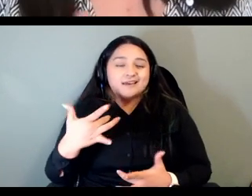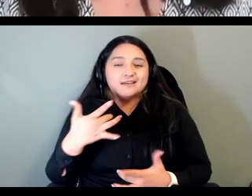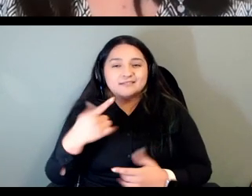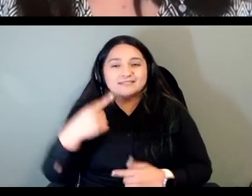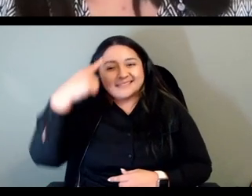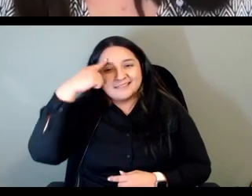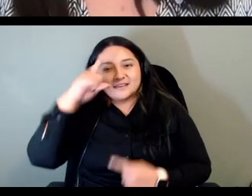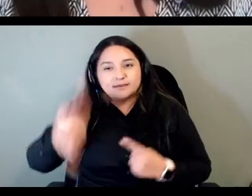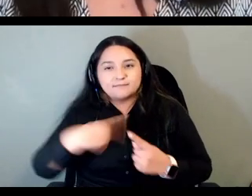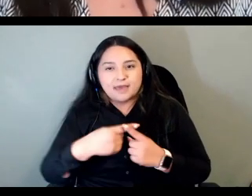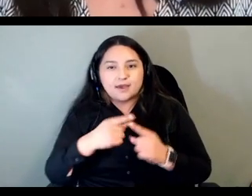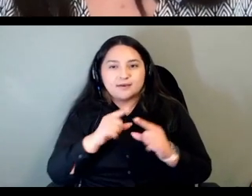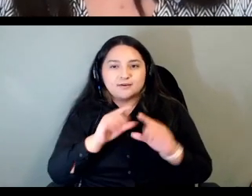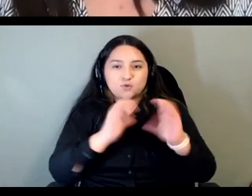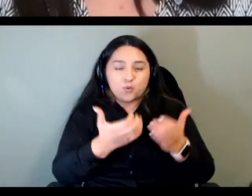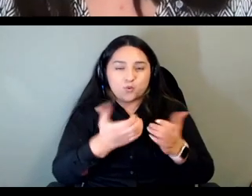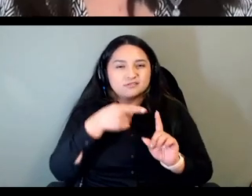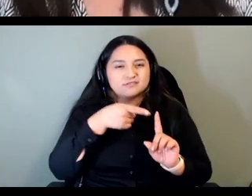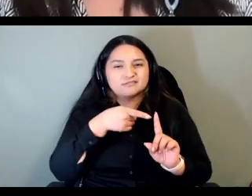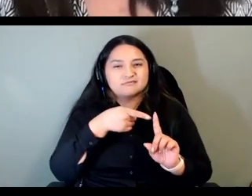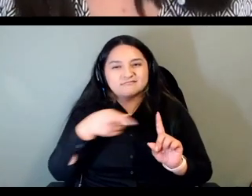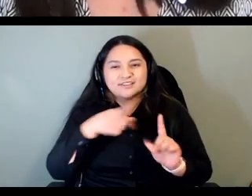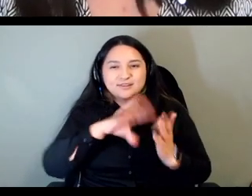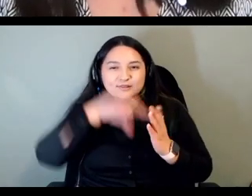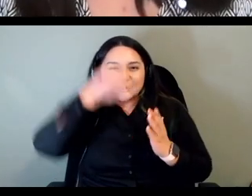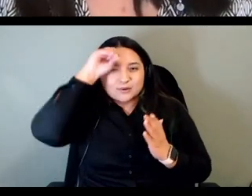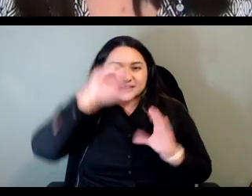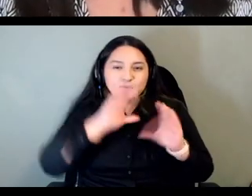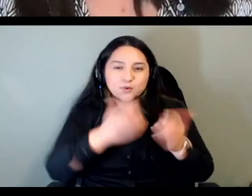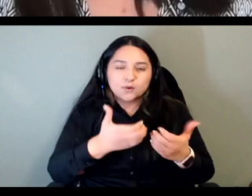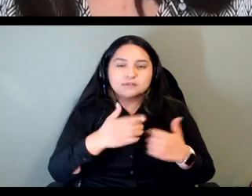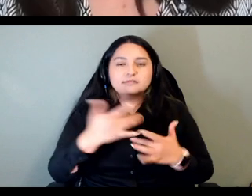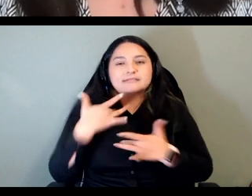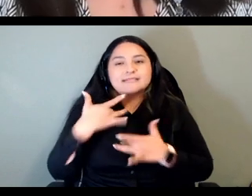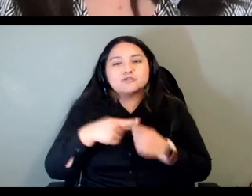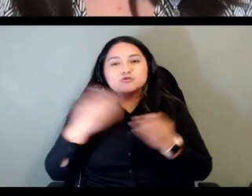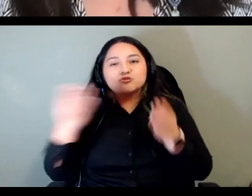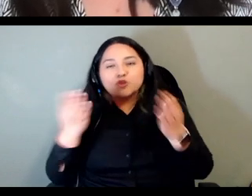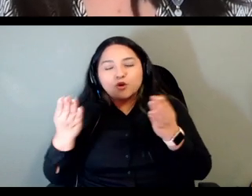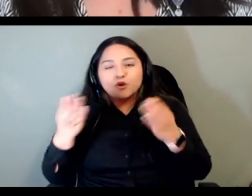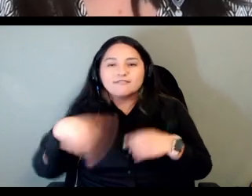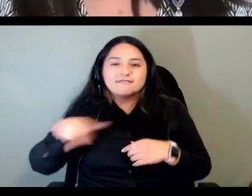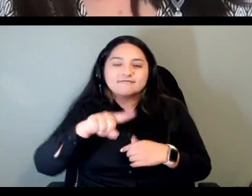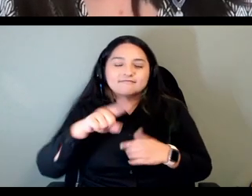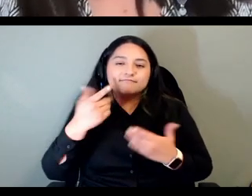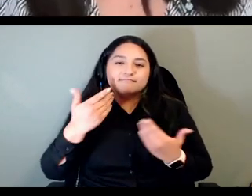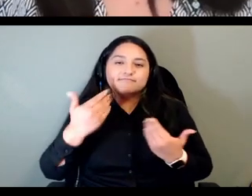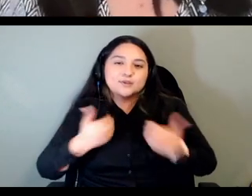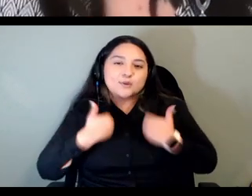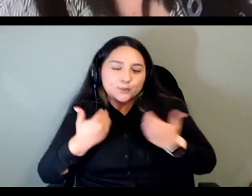those middle generations our adults and our older youth who didn't grow up with the language